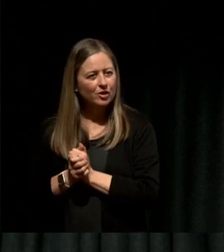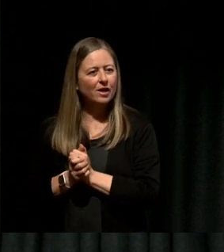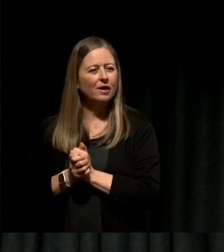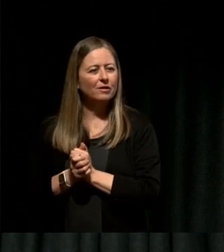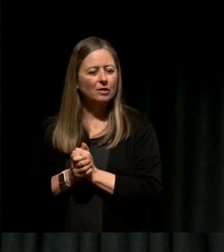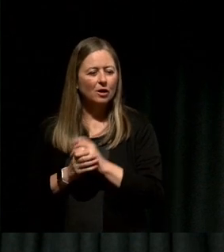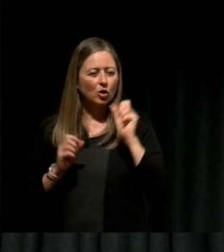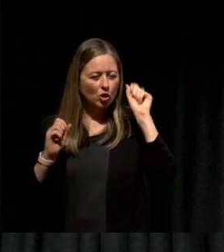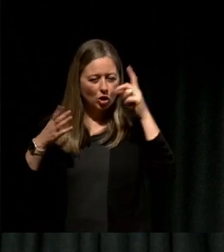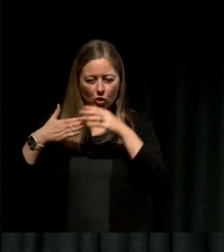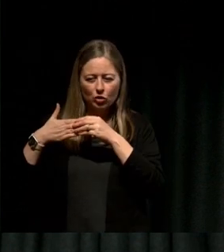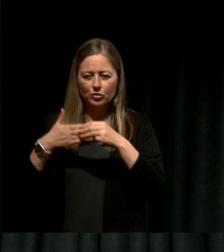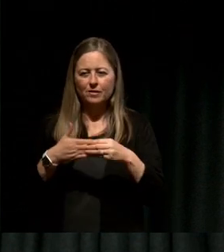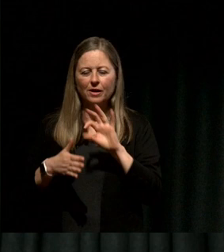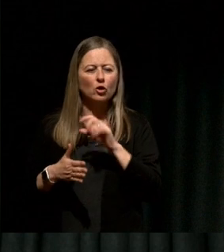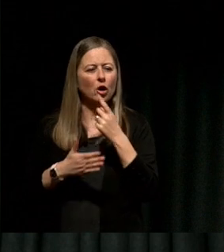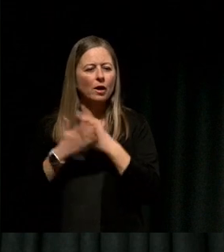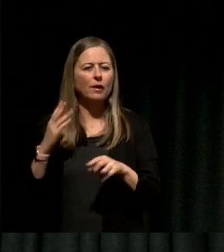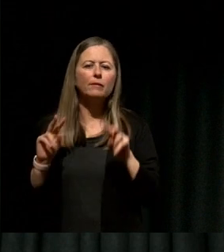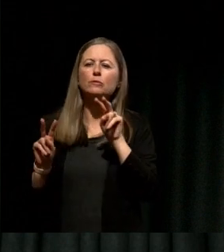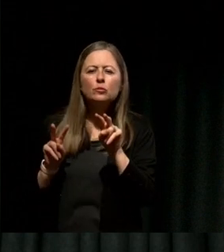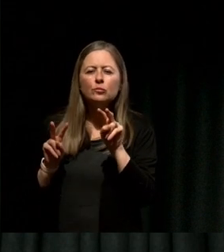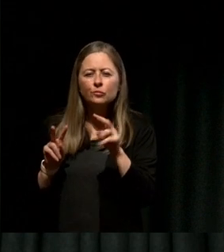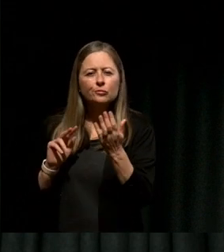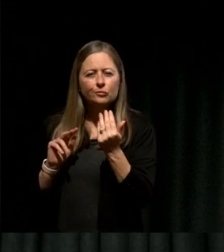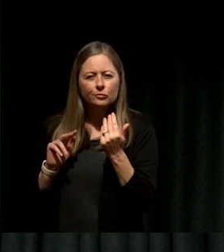more than just paying attention, it's about making fine distinctions.